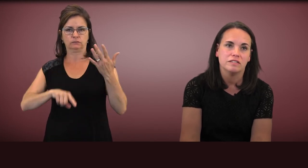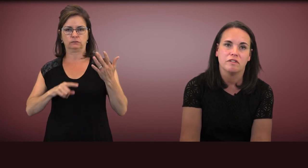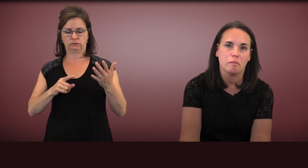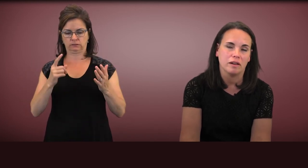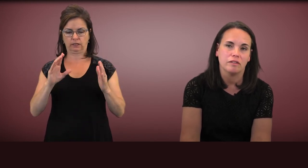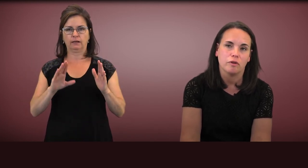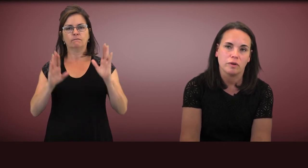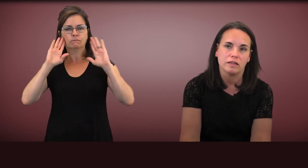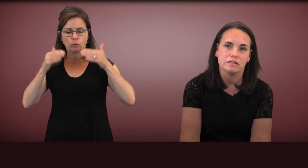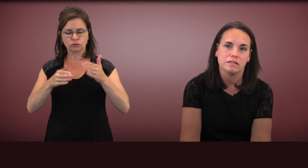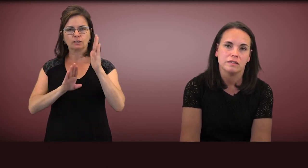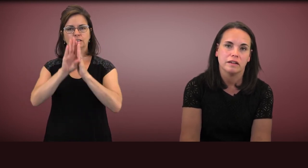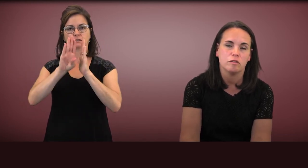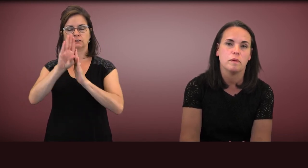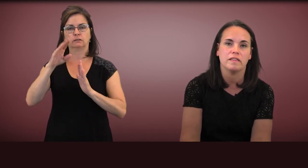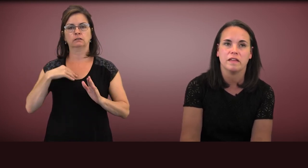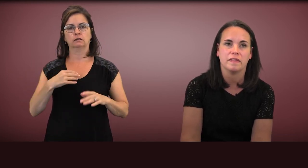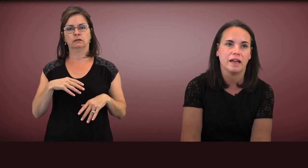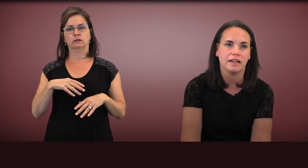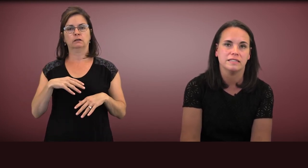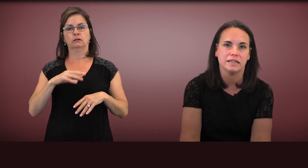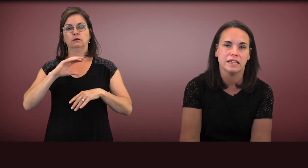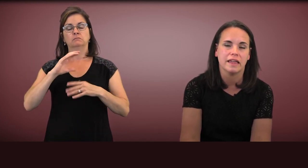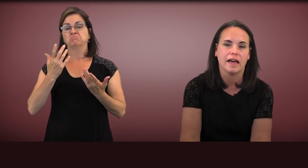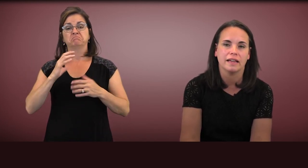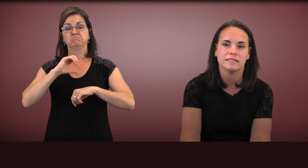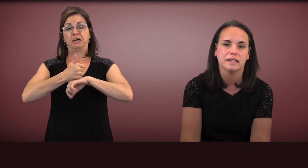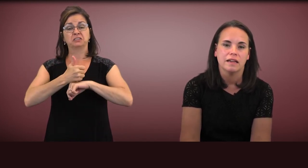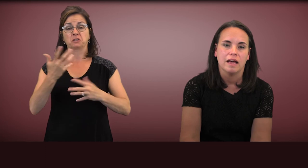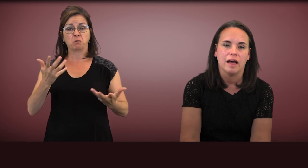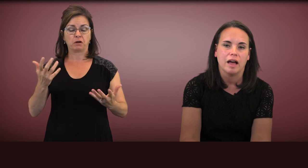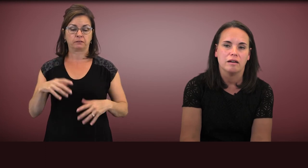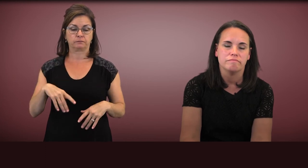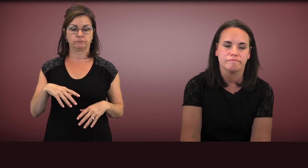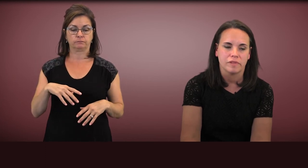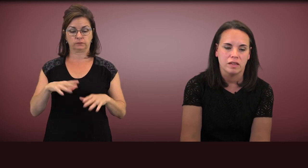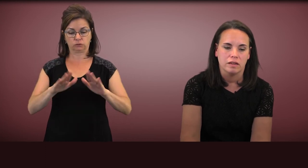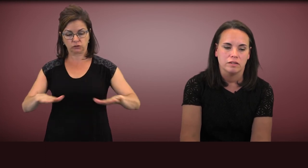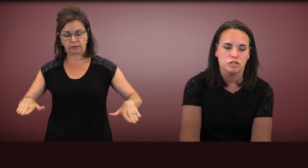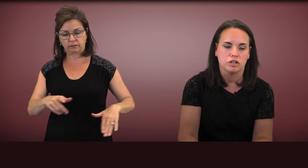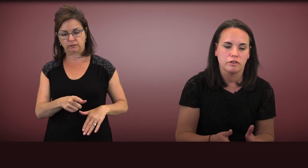and developmentally focused. It's based on the idea that children,